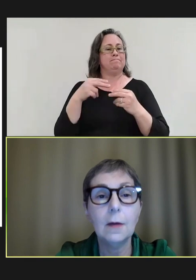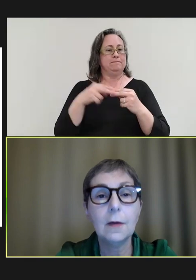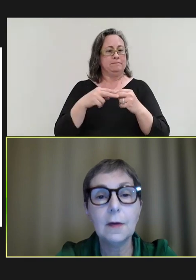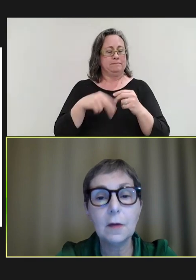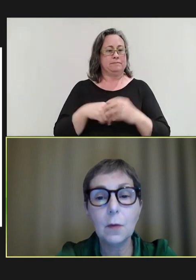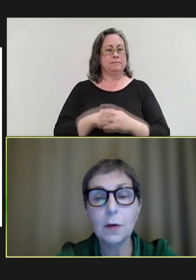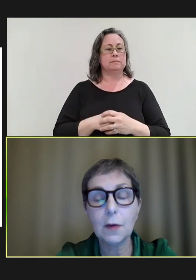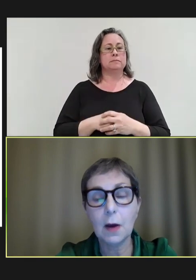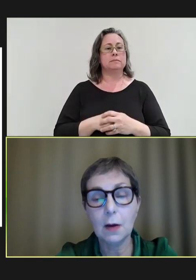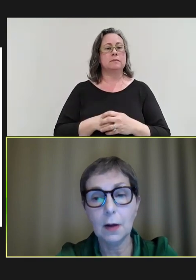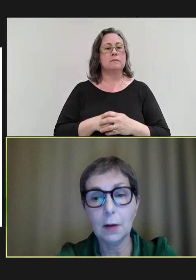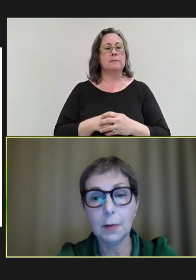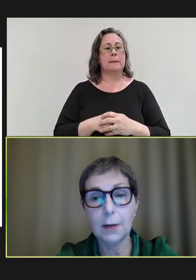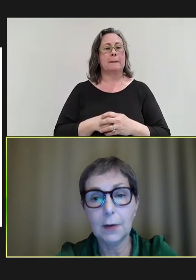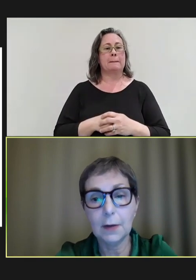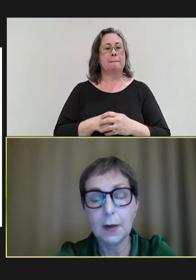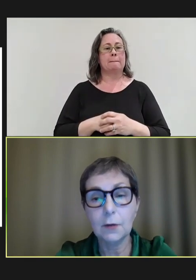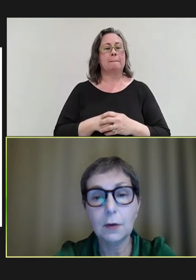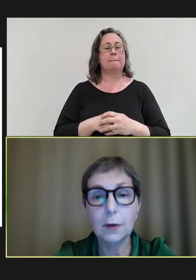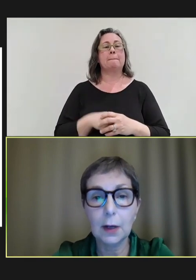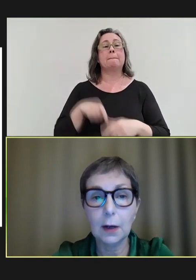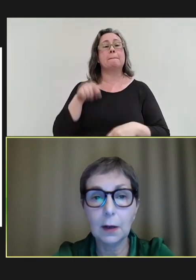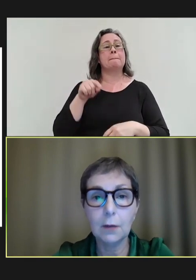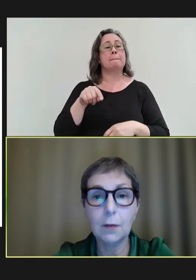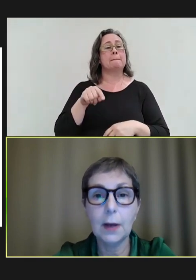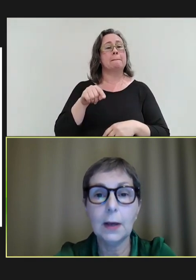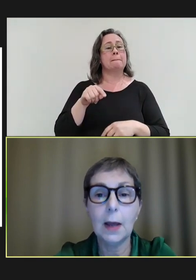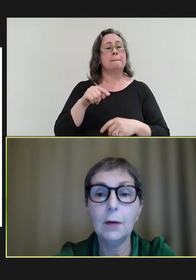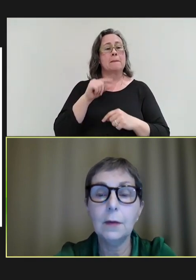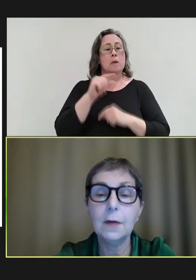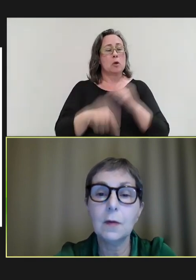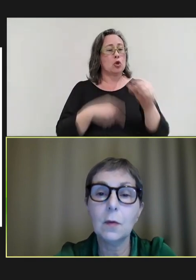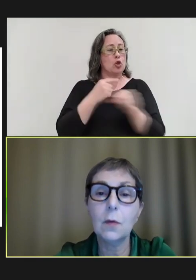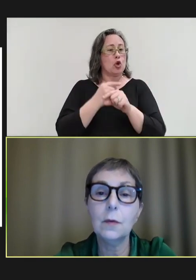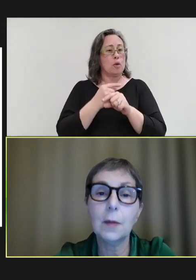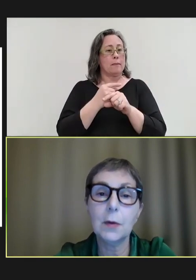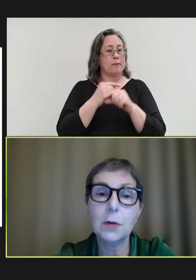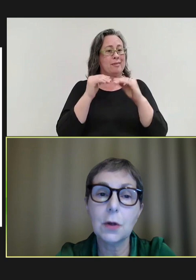So, this is what our global-level data are looking like right now. This is all WHO